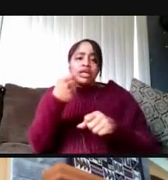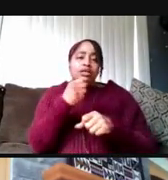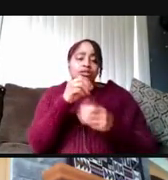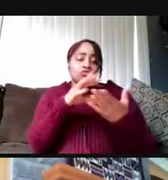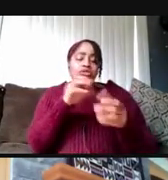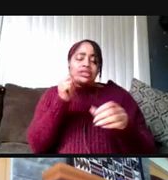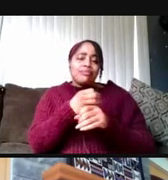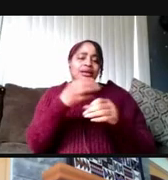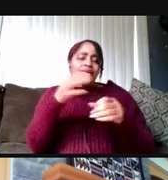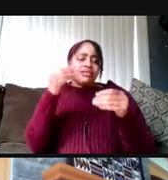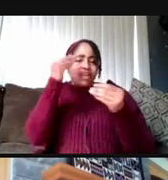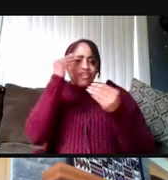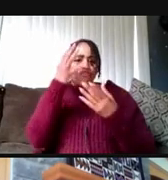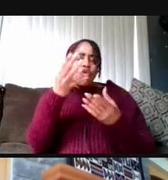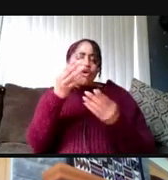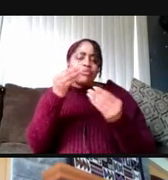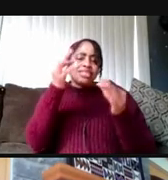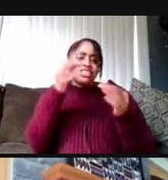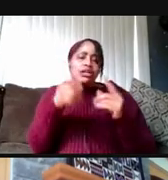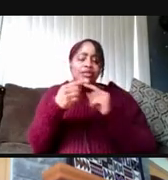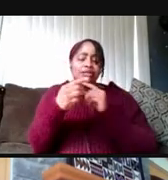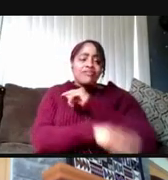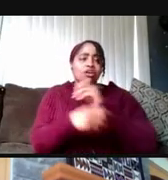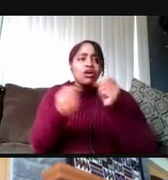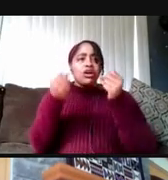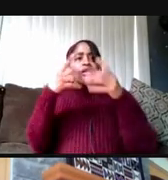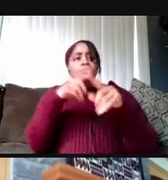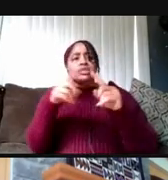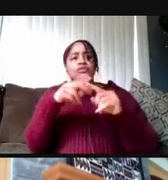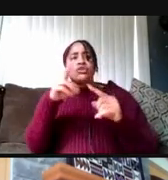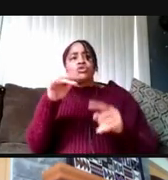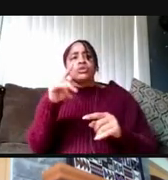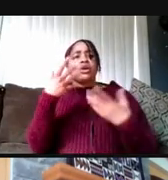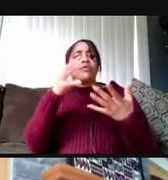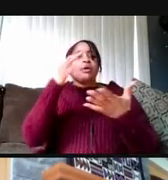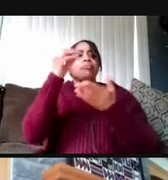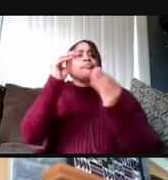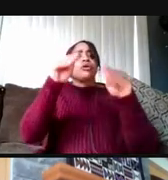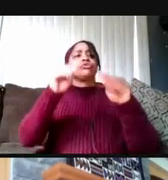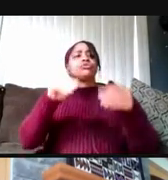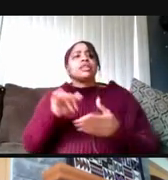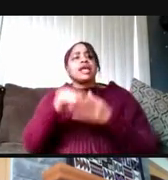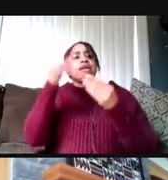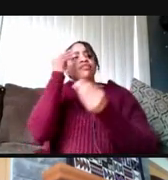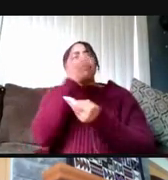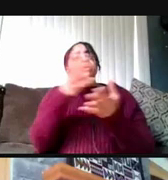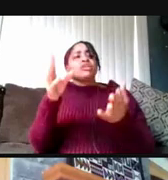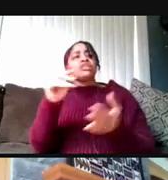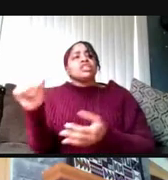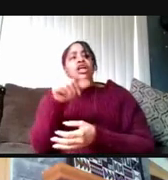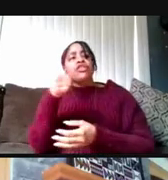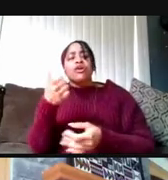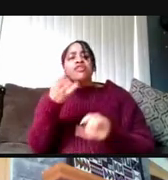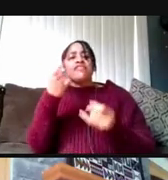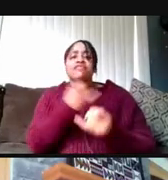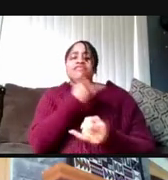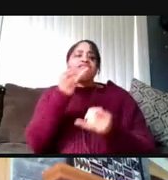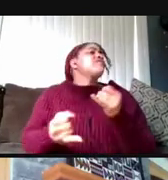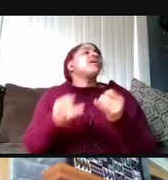And a number of units have already posted that information and the others are finalizing them, the class modalities,